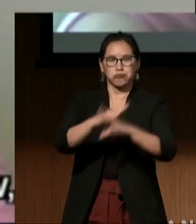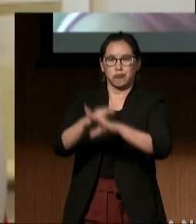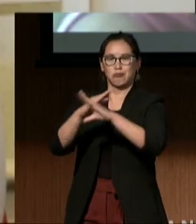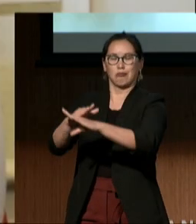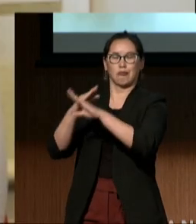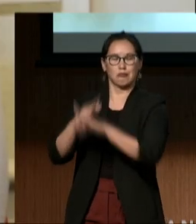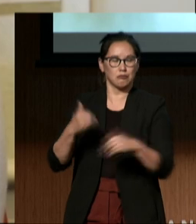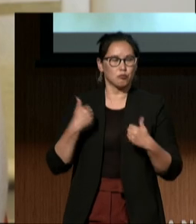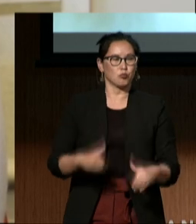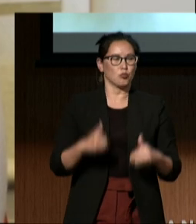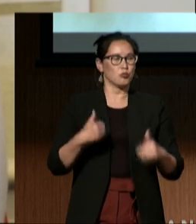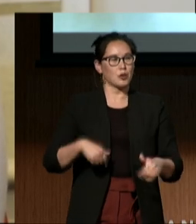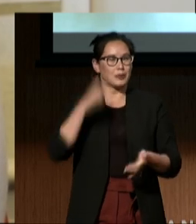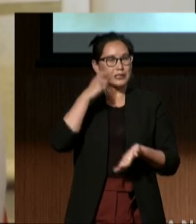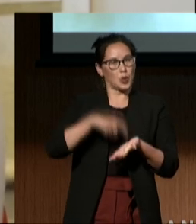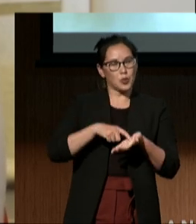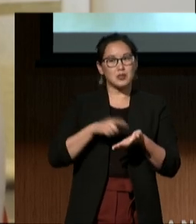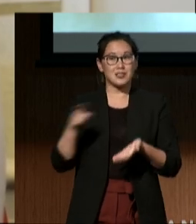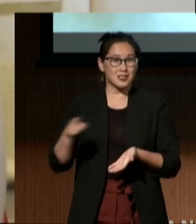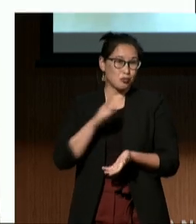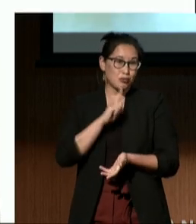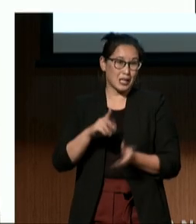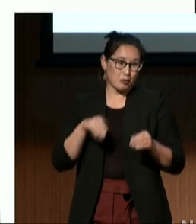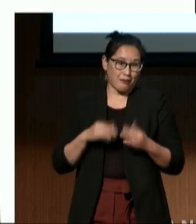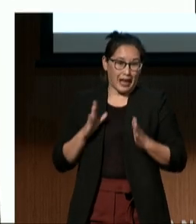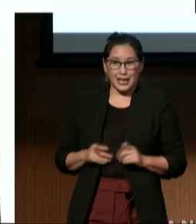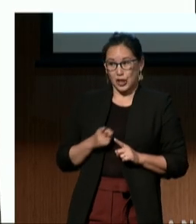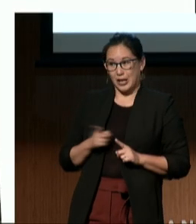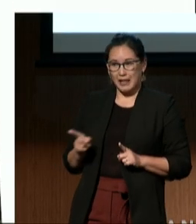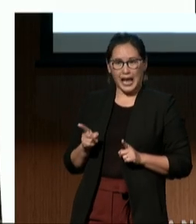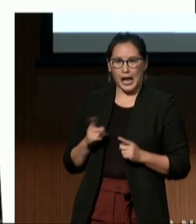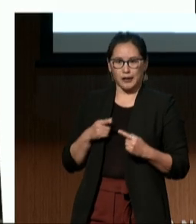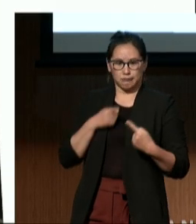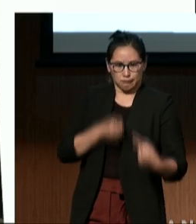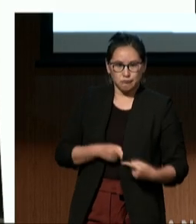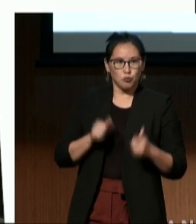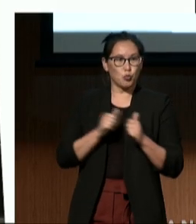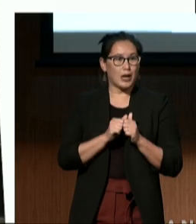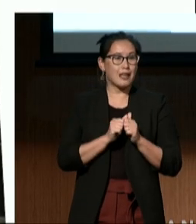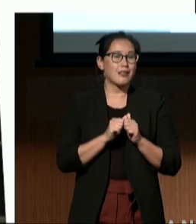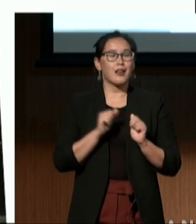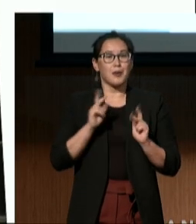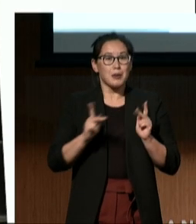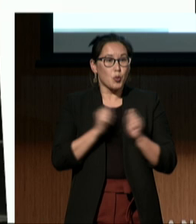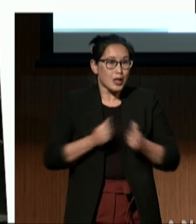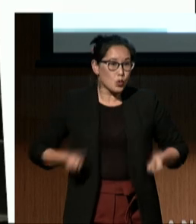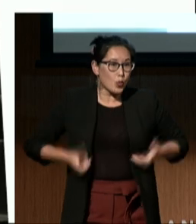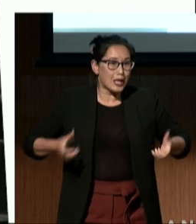providers find it difficult to deal with people who use wheelchairs, with people who have developmental disabilities, and so forth.